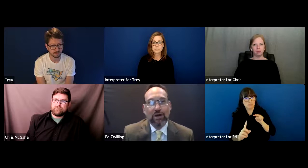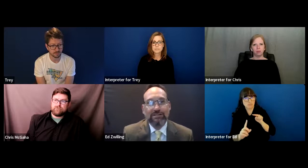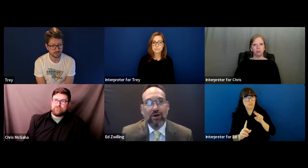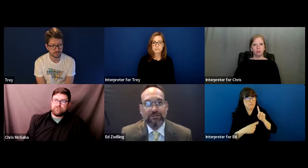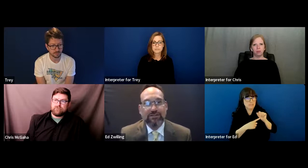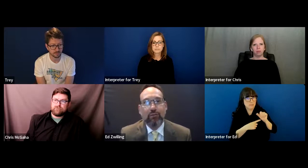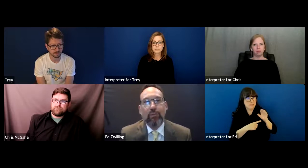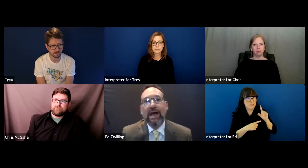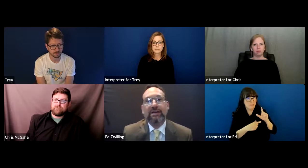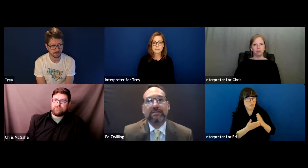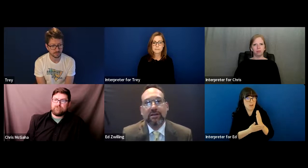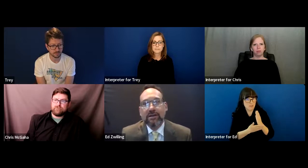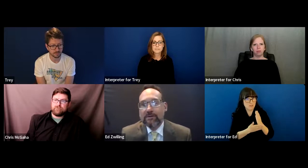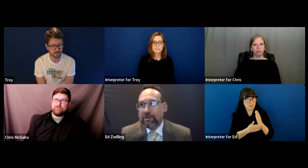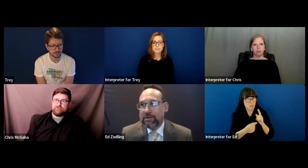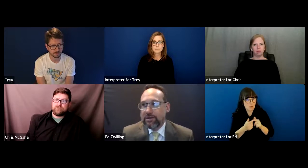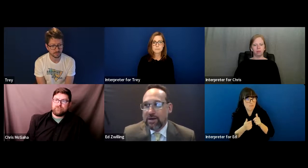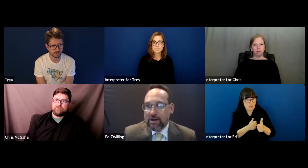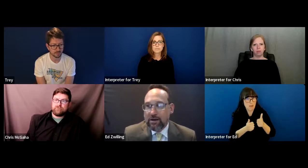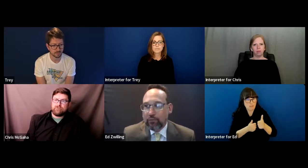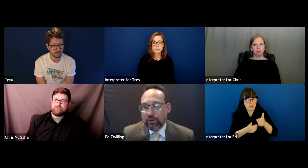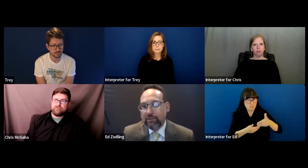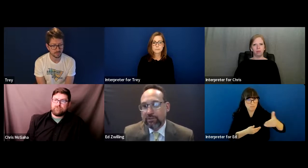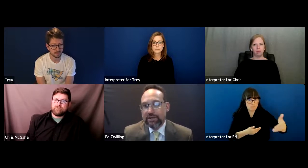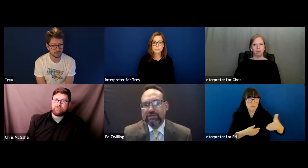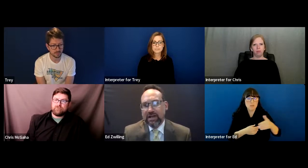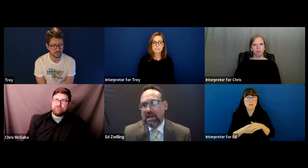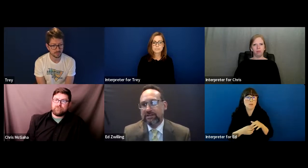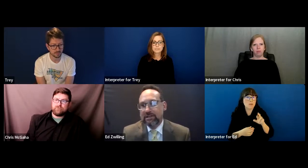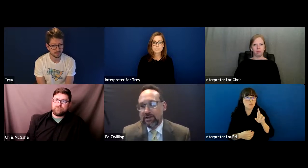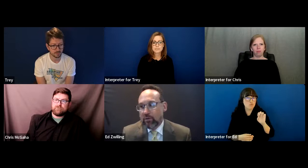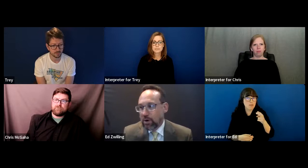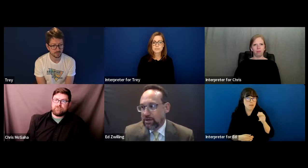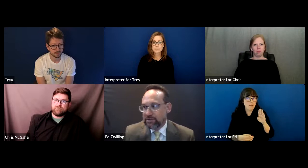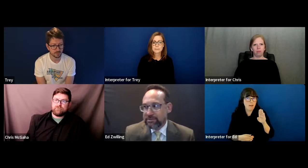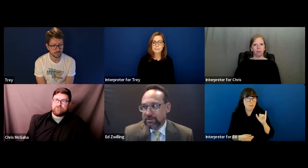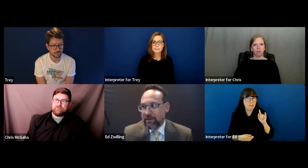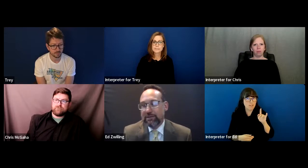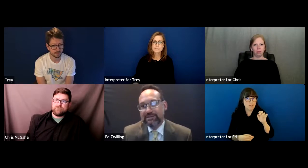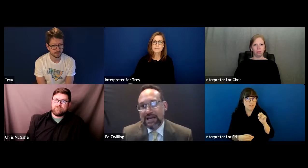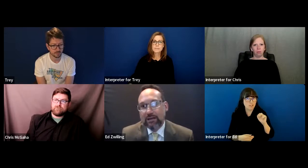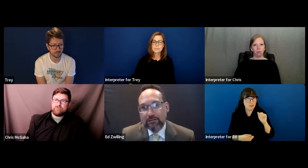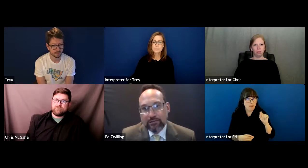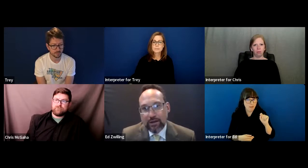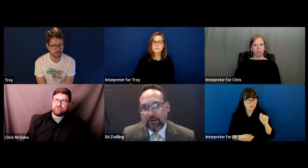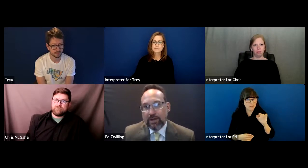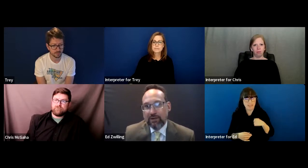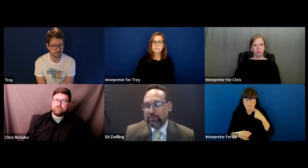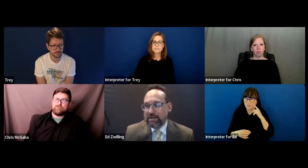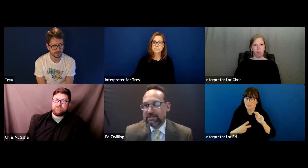Rights laws since they were passed, the Rehabilitation Act was I think the second and it was passed